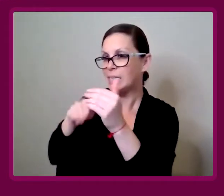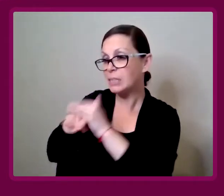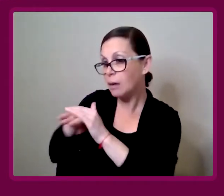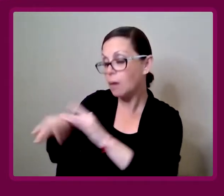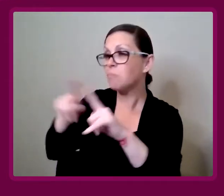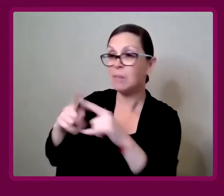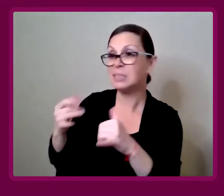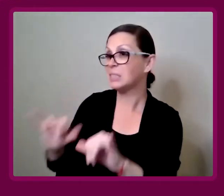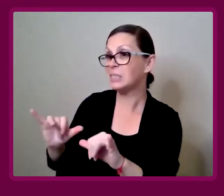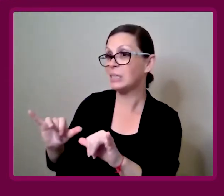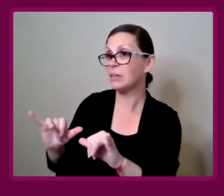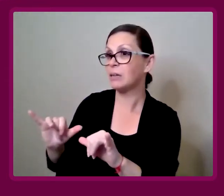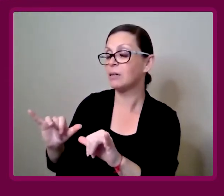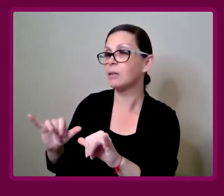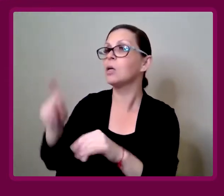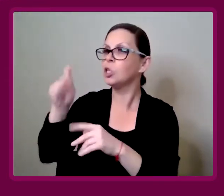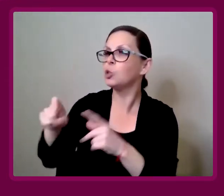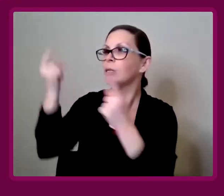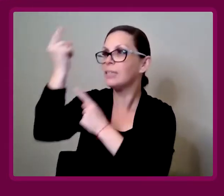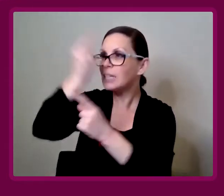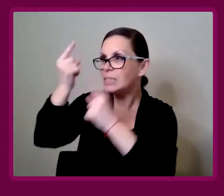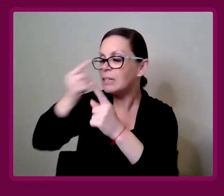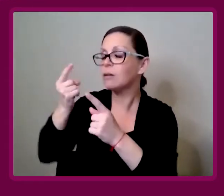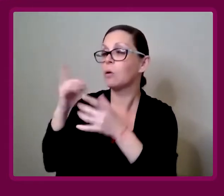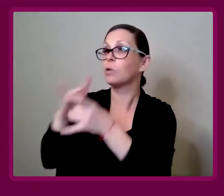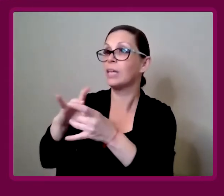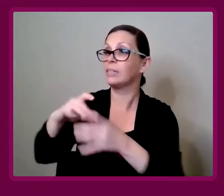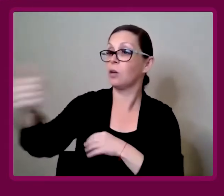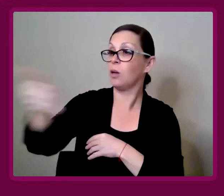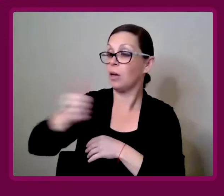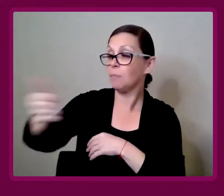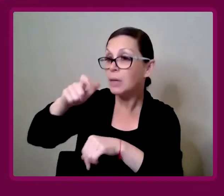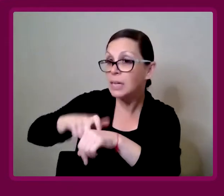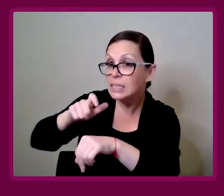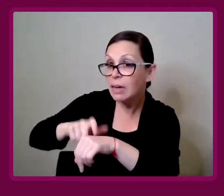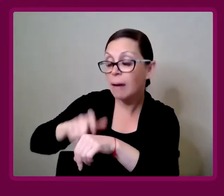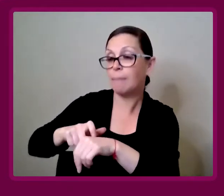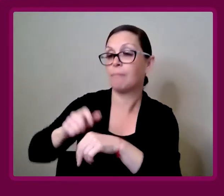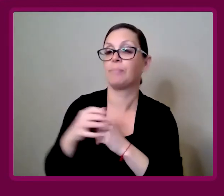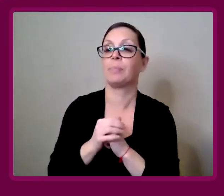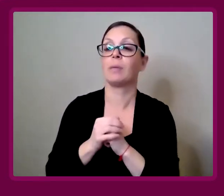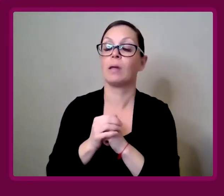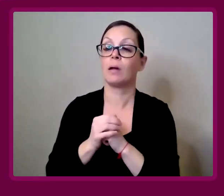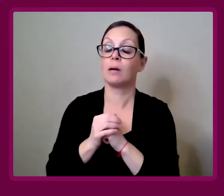You've still then got to factor that into your commutes, and your length of time.